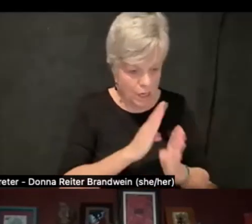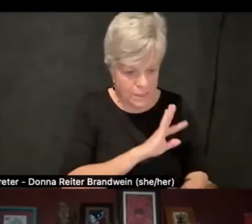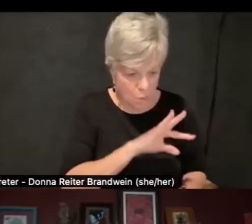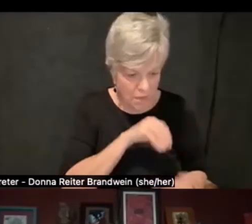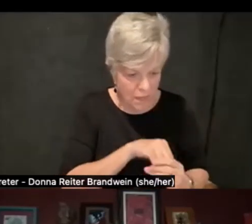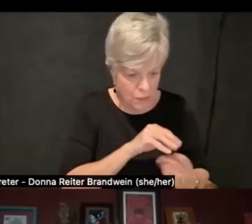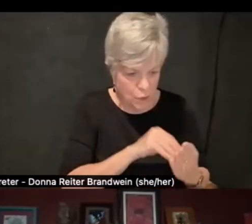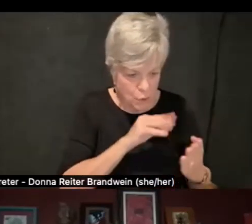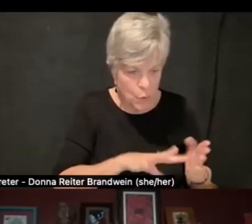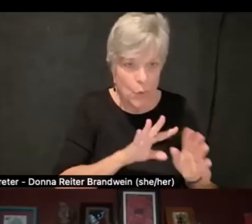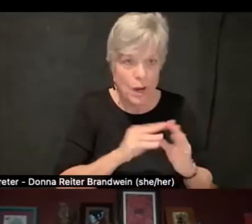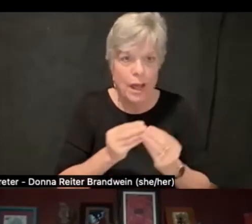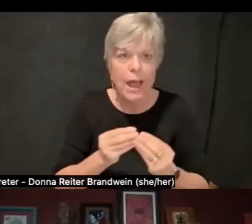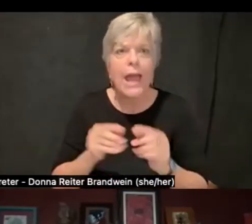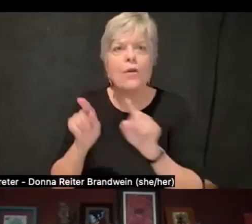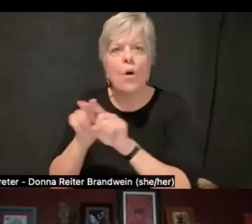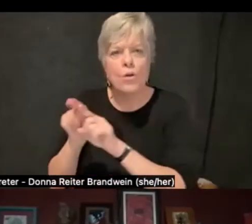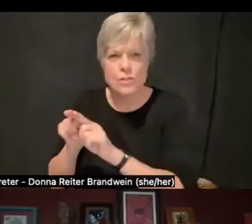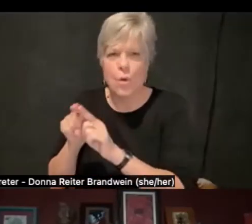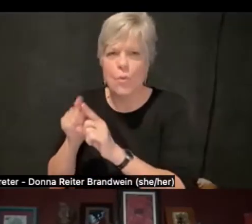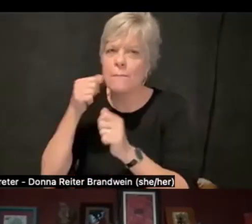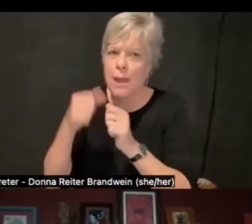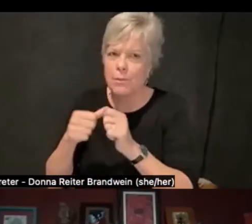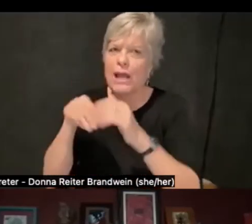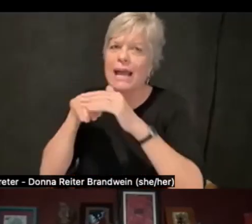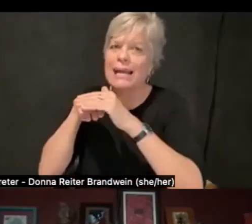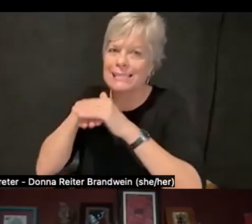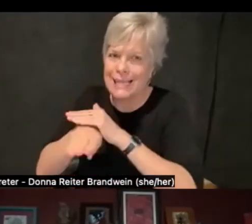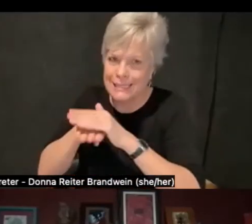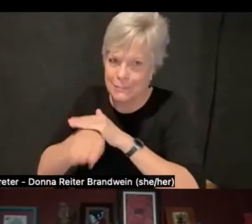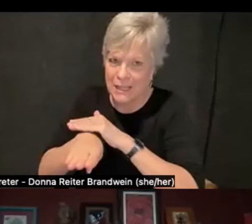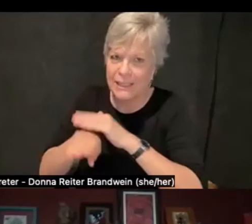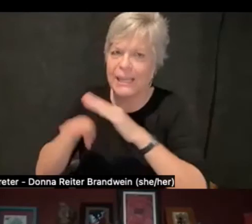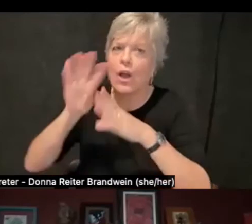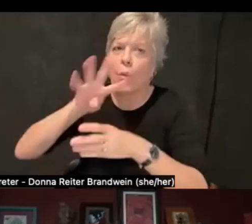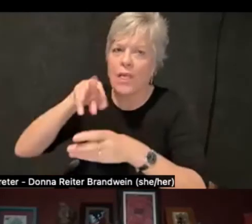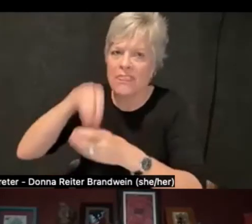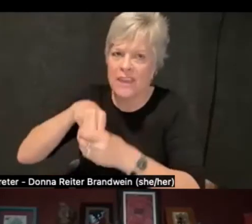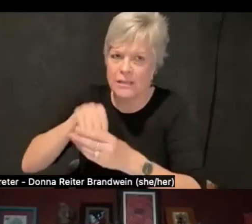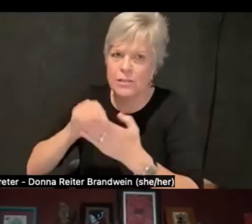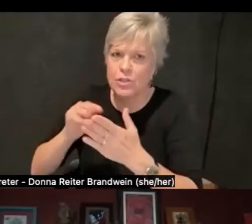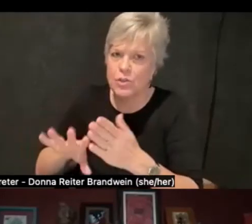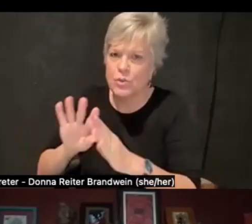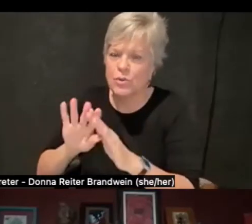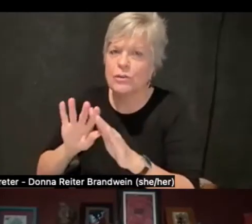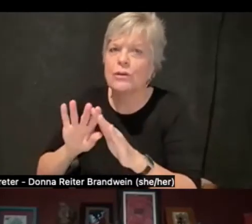within student organizations and the agency that you might have to make change there, like what are the spaces